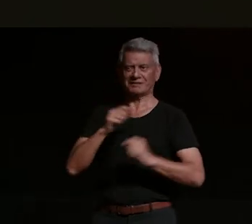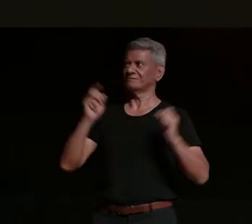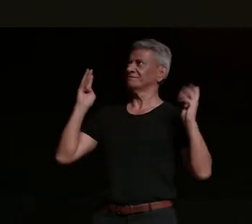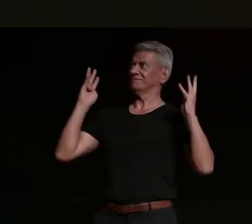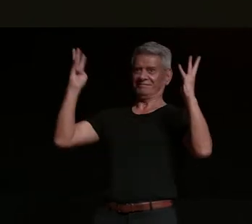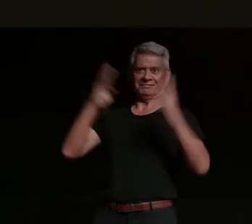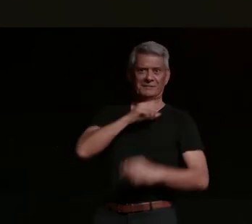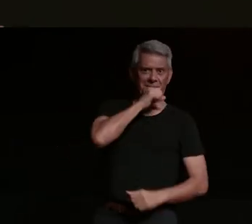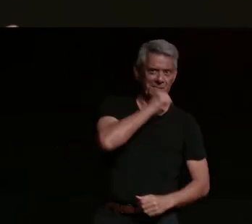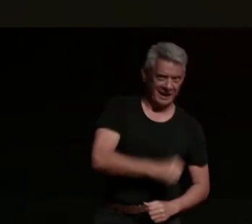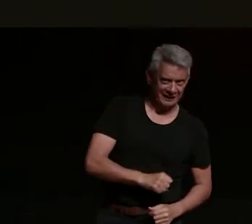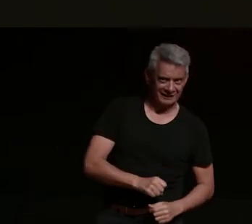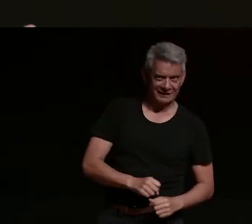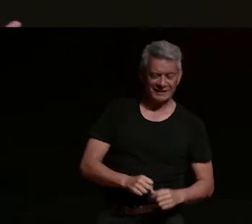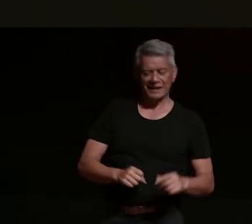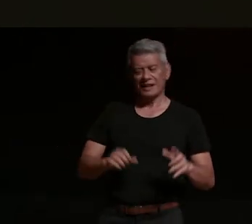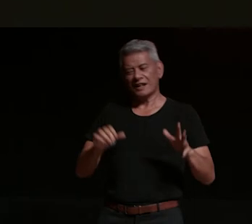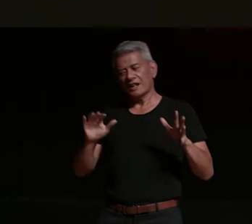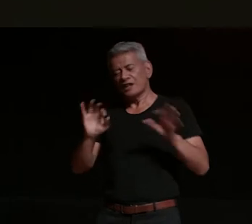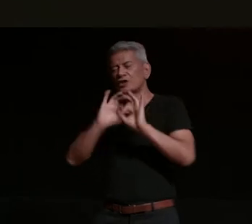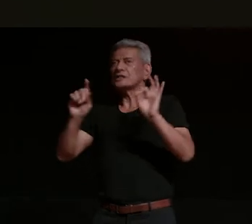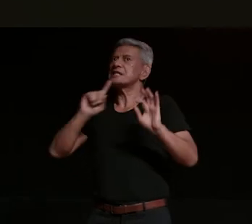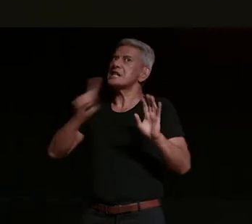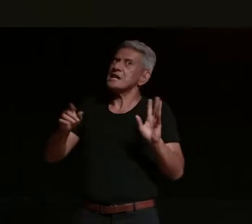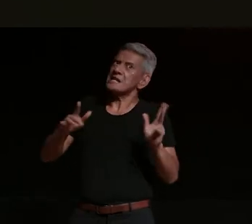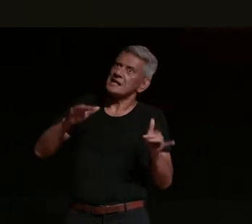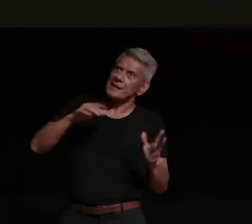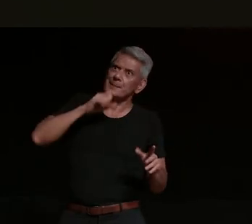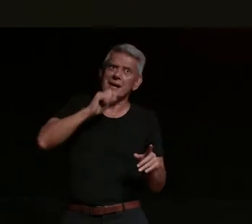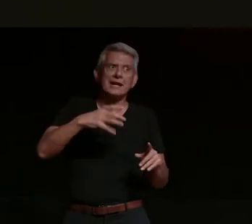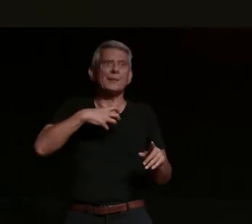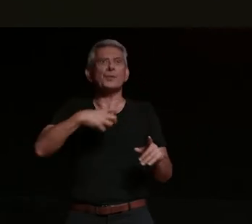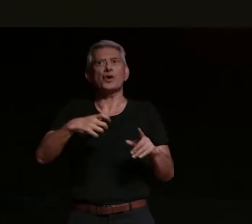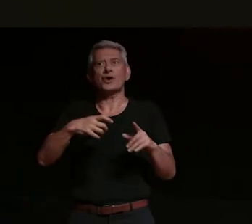not to say that women aren't easily influenced but men tend to be typically more easily influenced